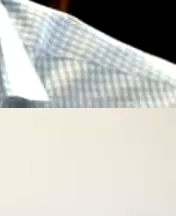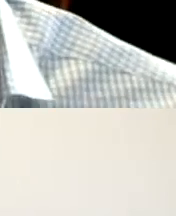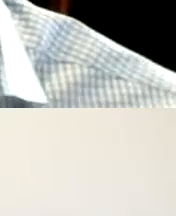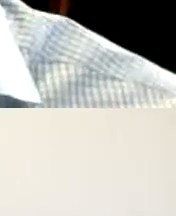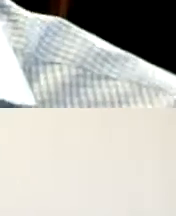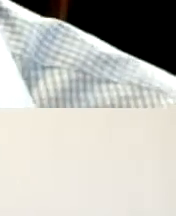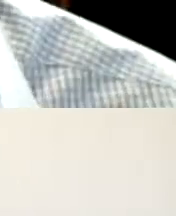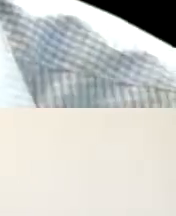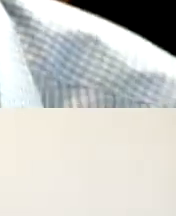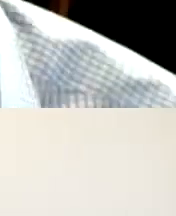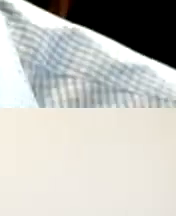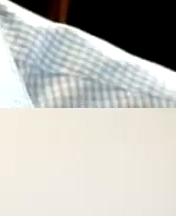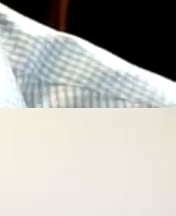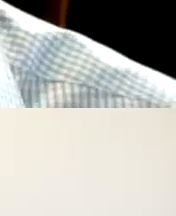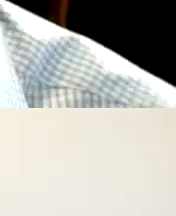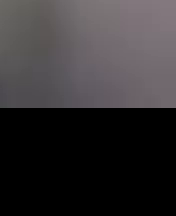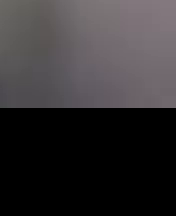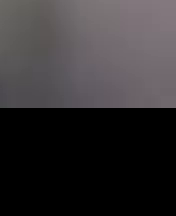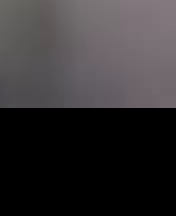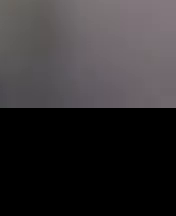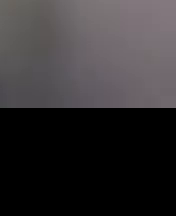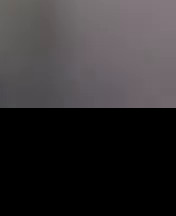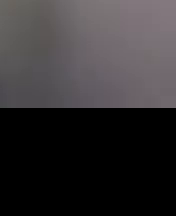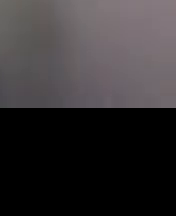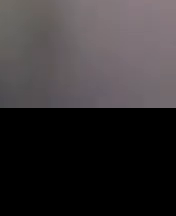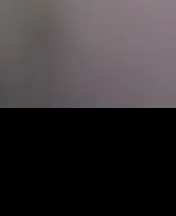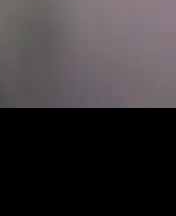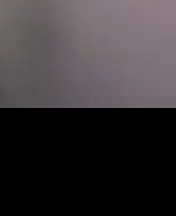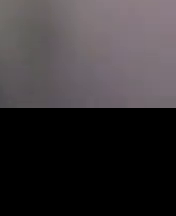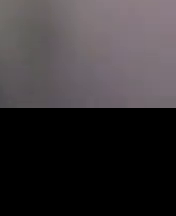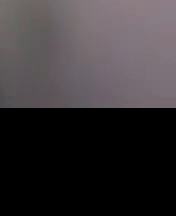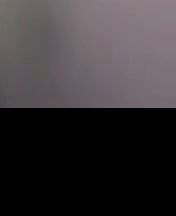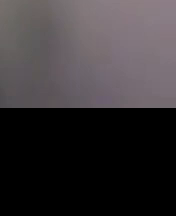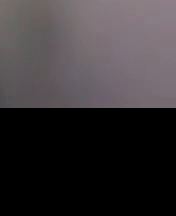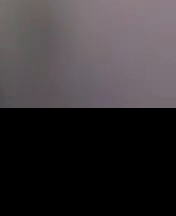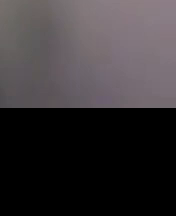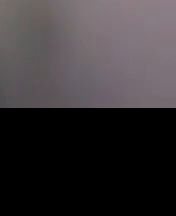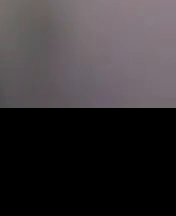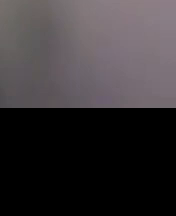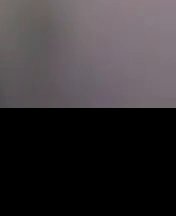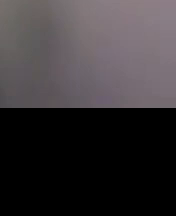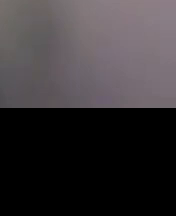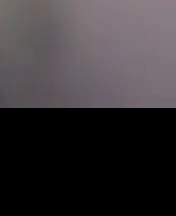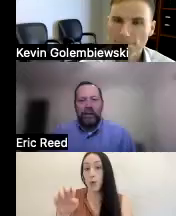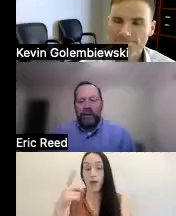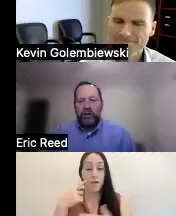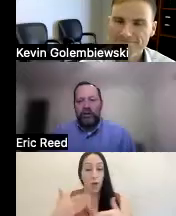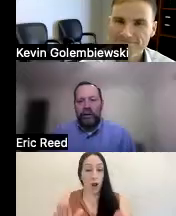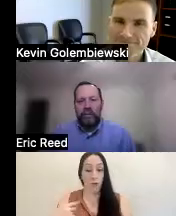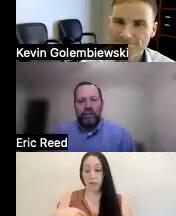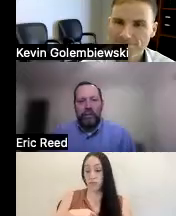great thank you John and thanks for able United for allowing fast to come on and share some some